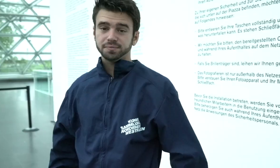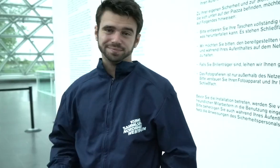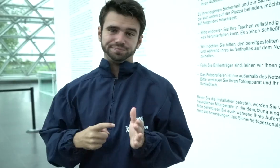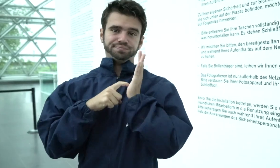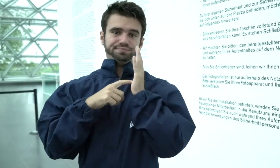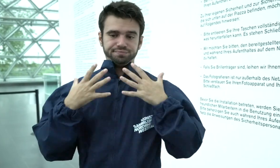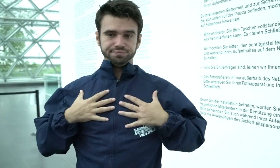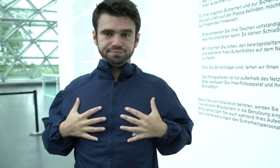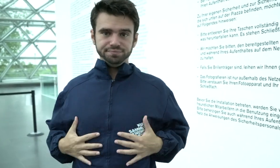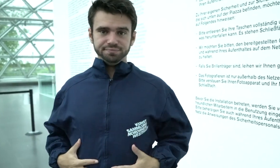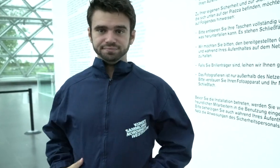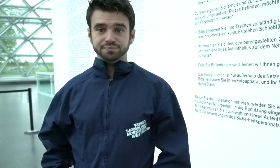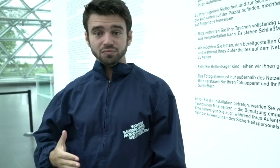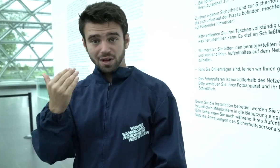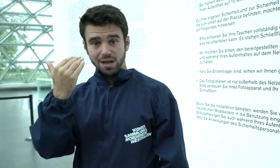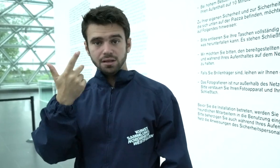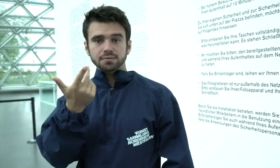I am required to wear this outfit.